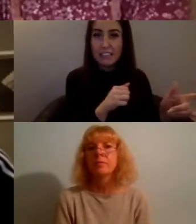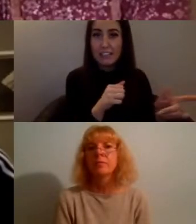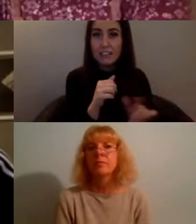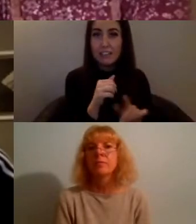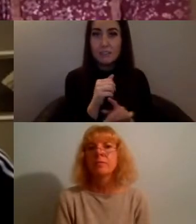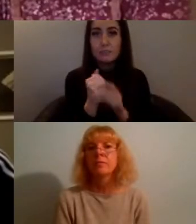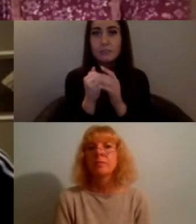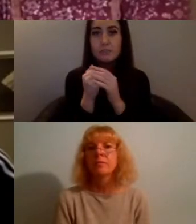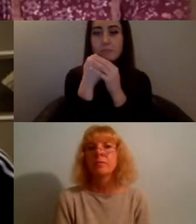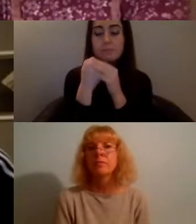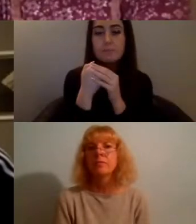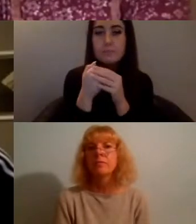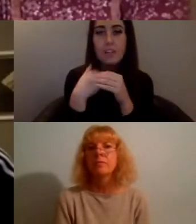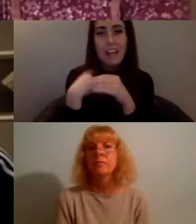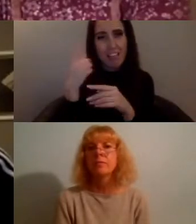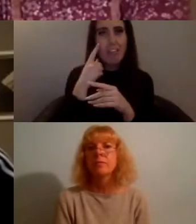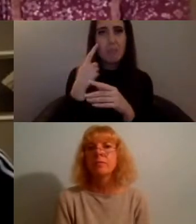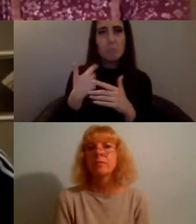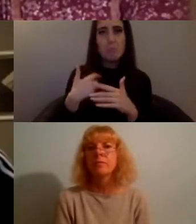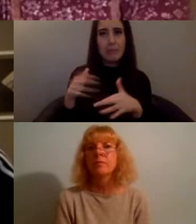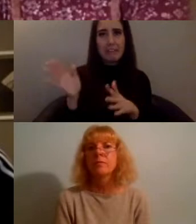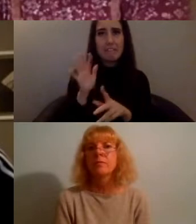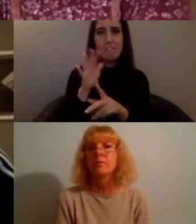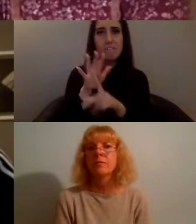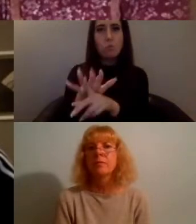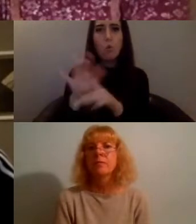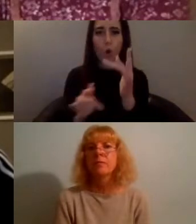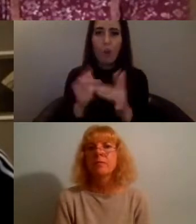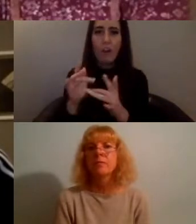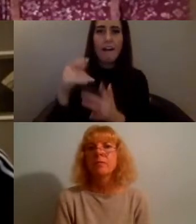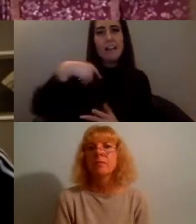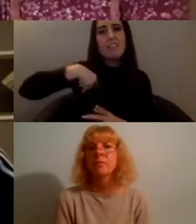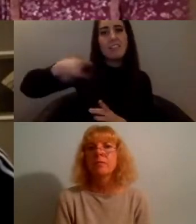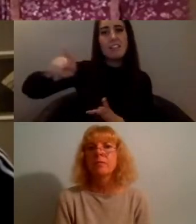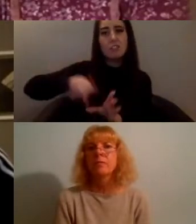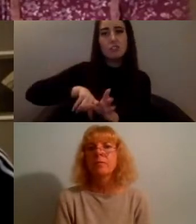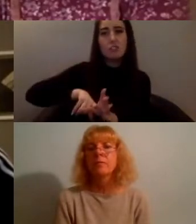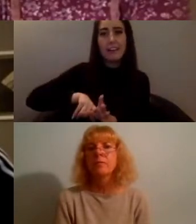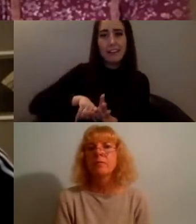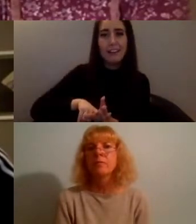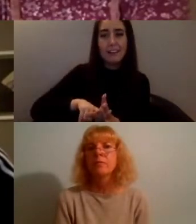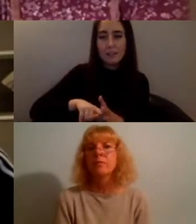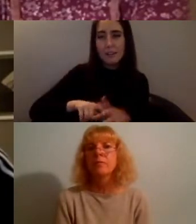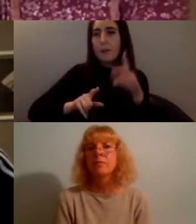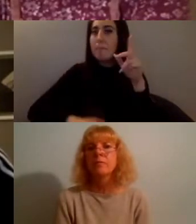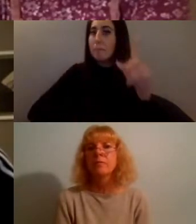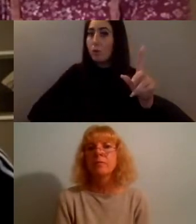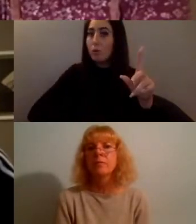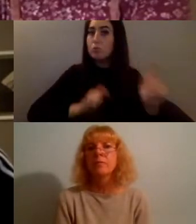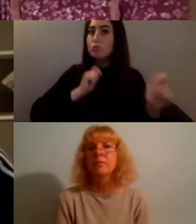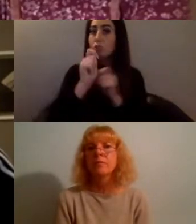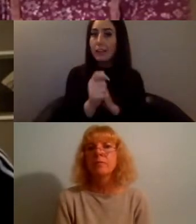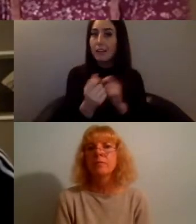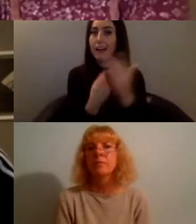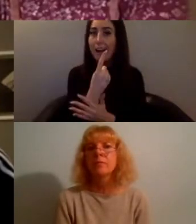online like this year but just not forgetting that change happens with communities and organizing